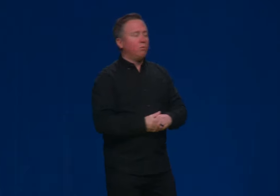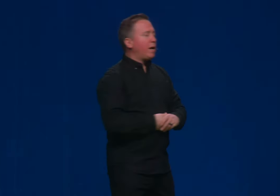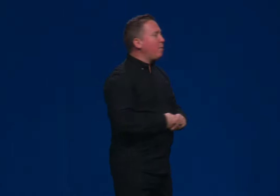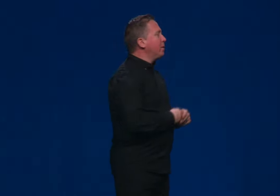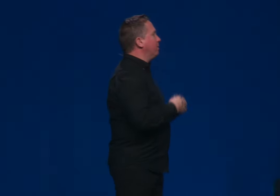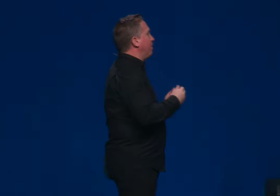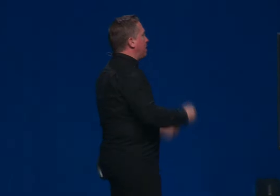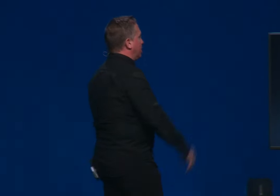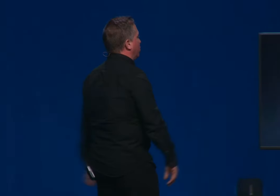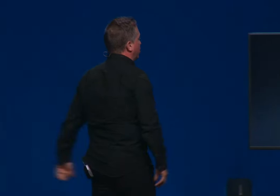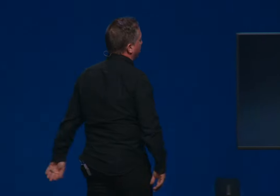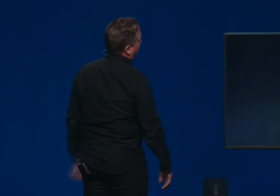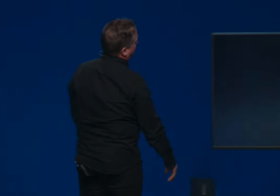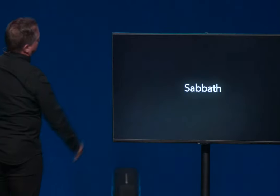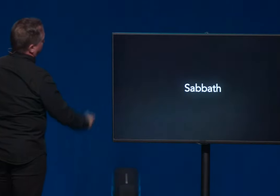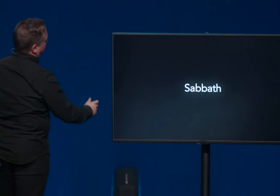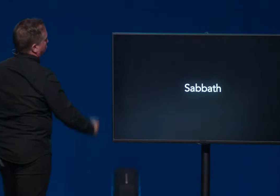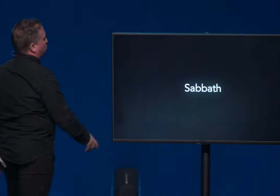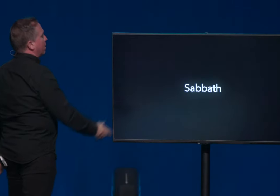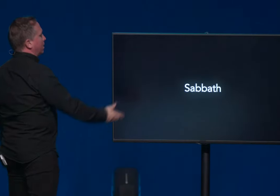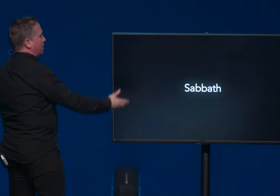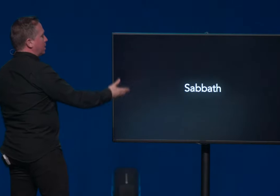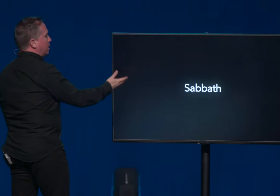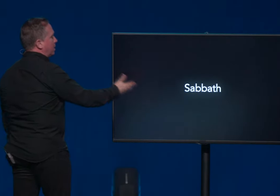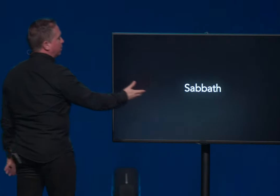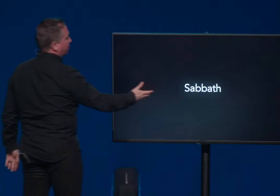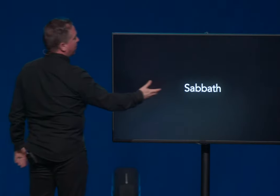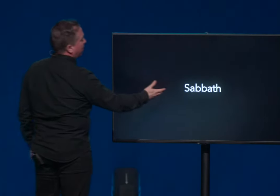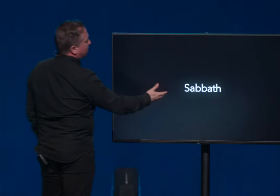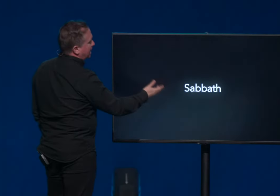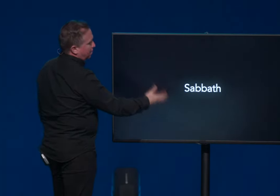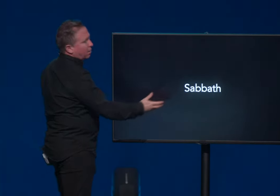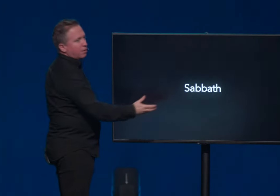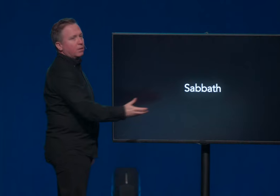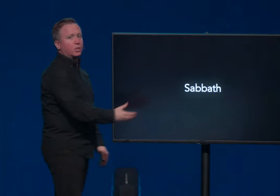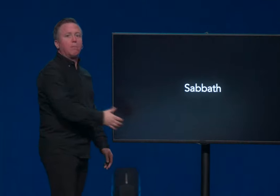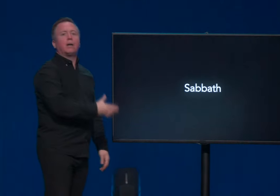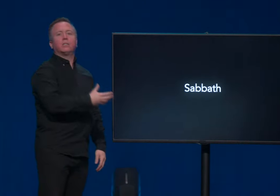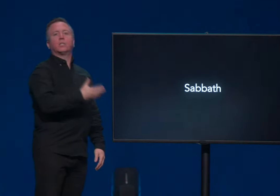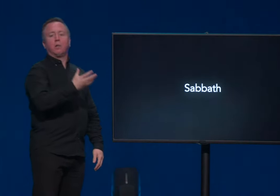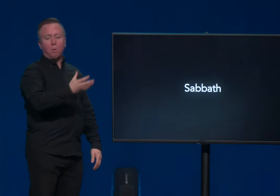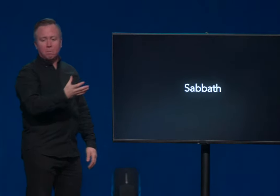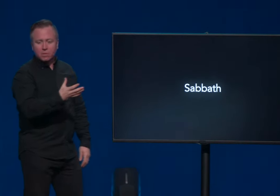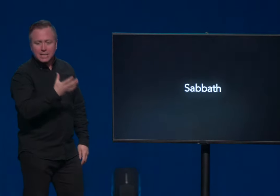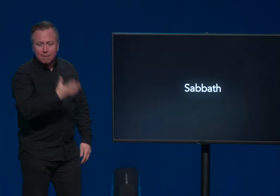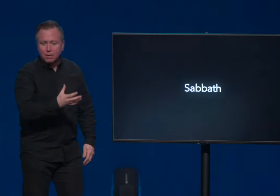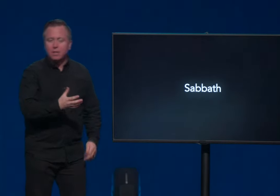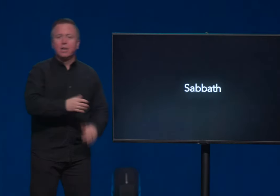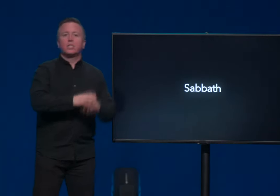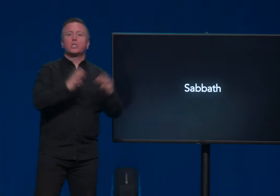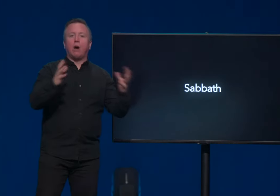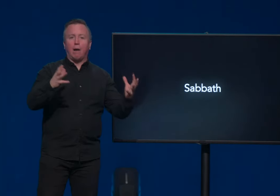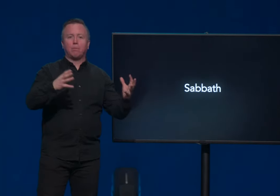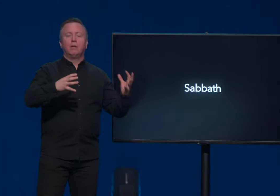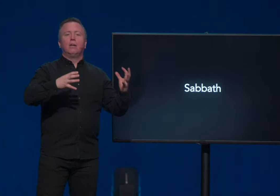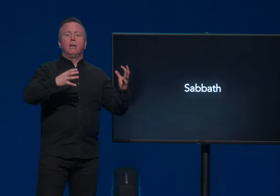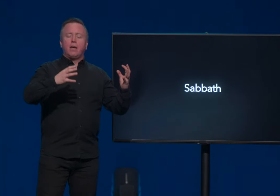The way we are invited to know God in Genesis one is this idea of Sabbath, Shabbat Shalom, Sabbath stop,